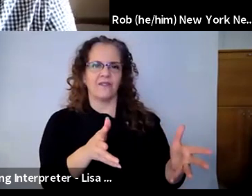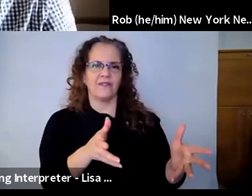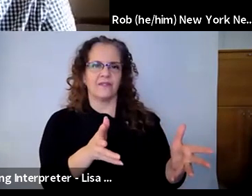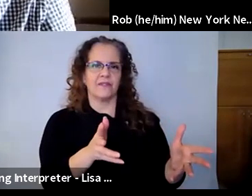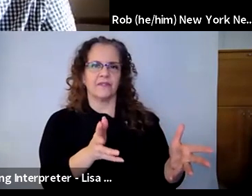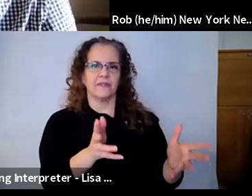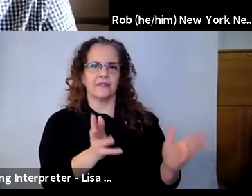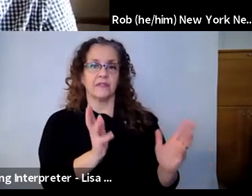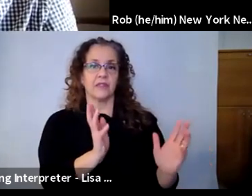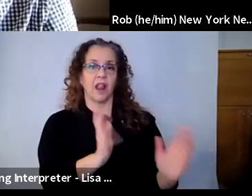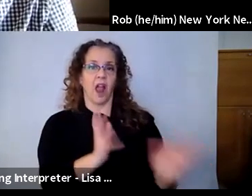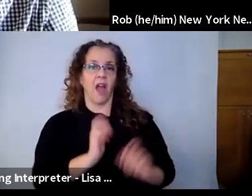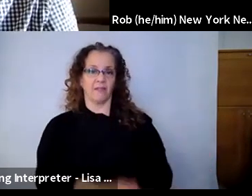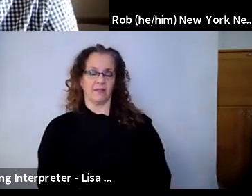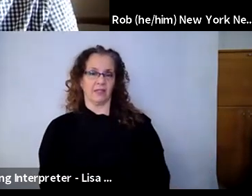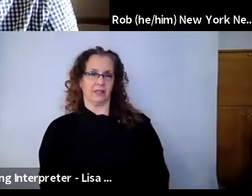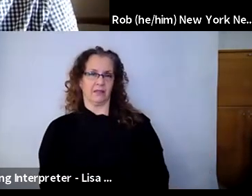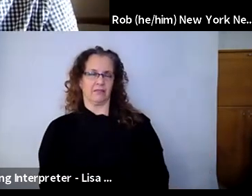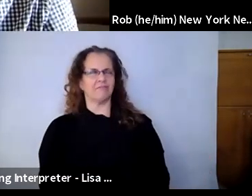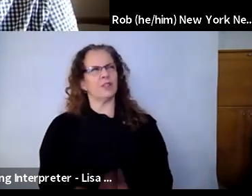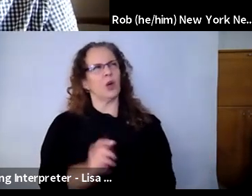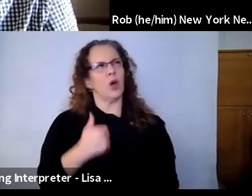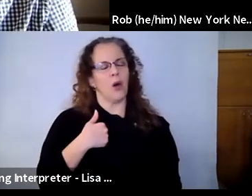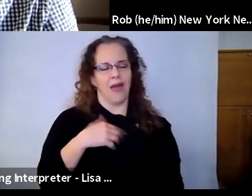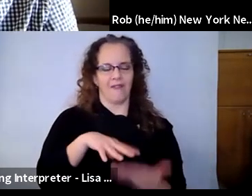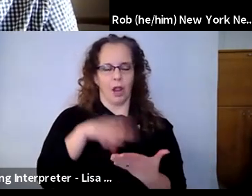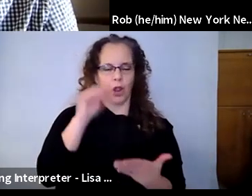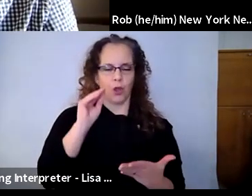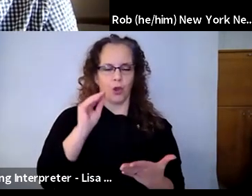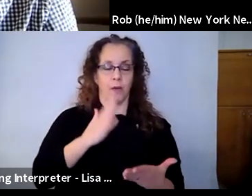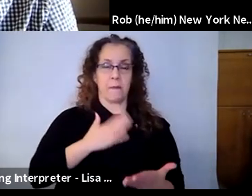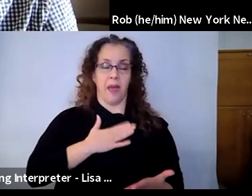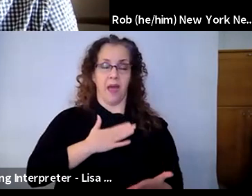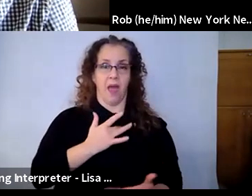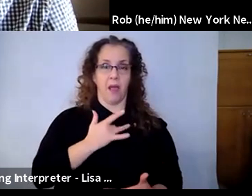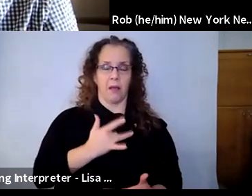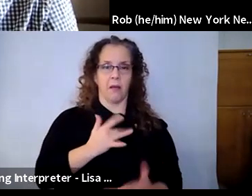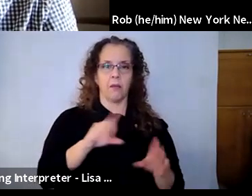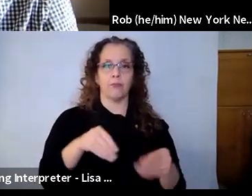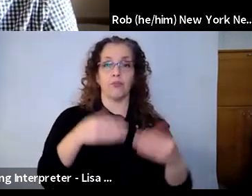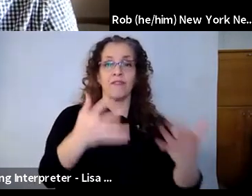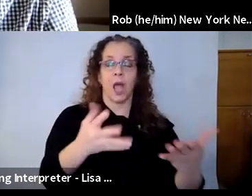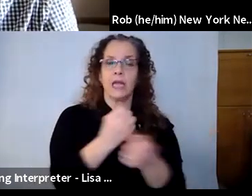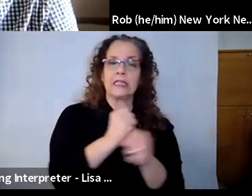learned that my way of providing safety and holding space is